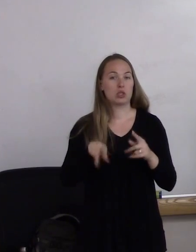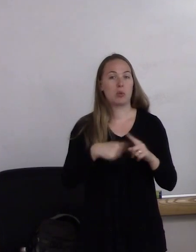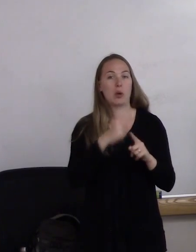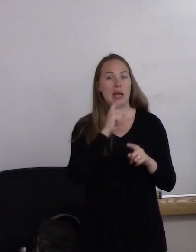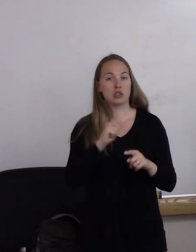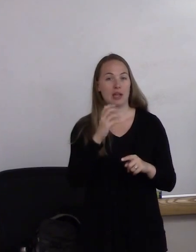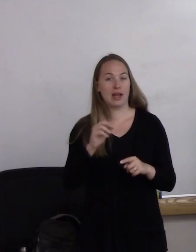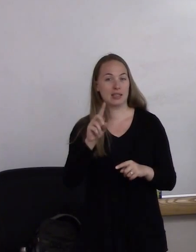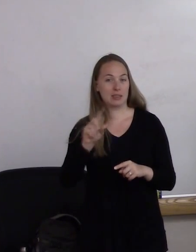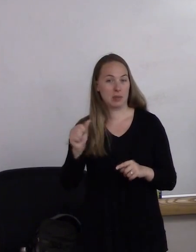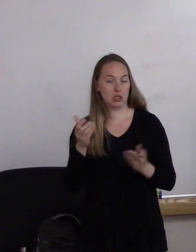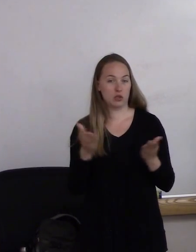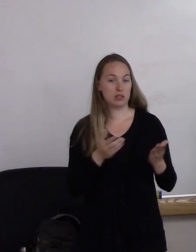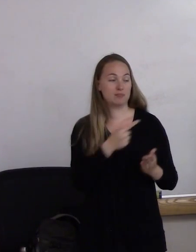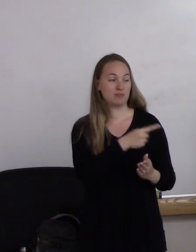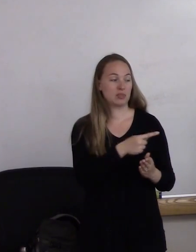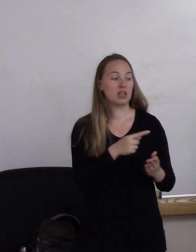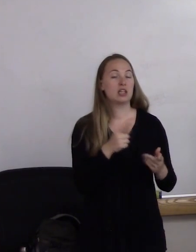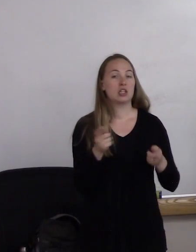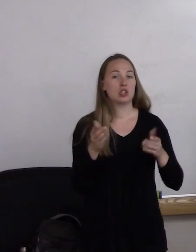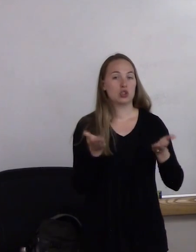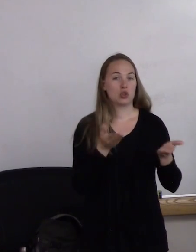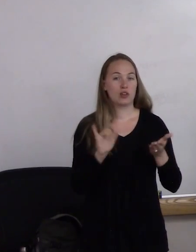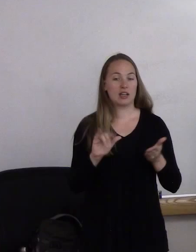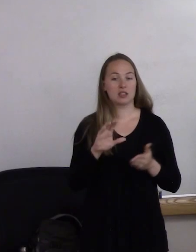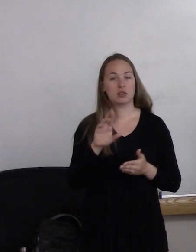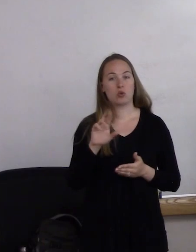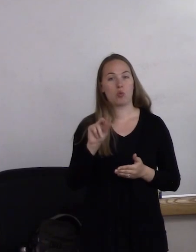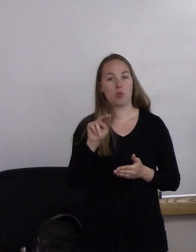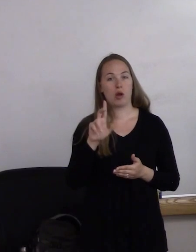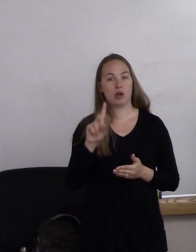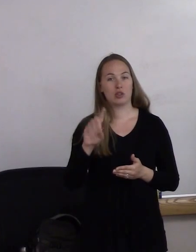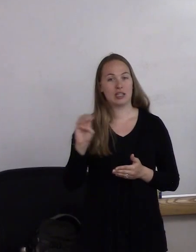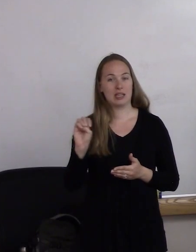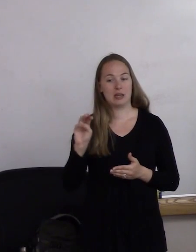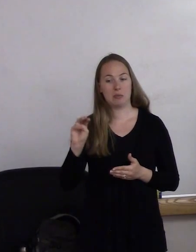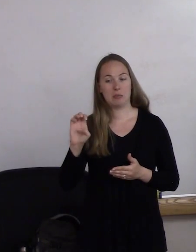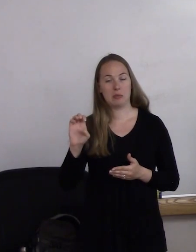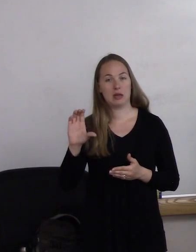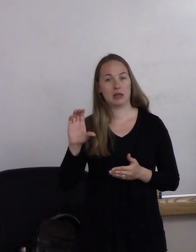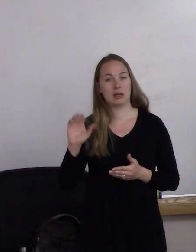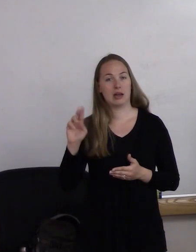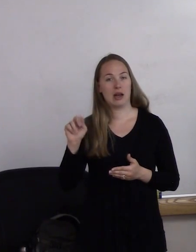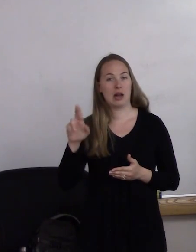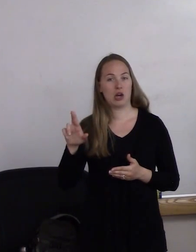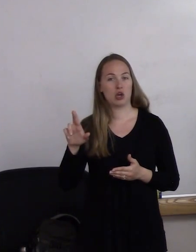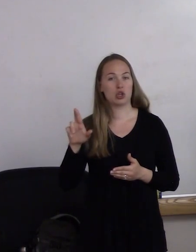Rajean has served as a Ronald E. McNair scholar, a Hartford Foundation doctoral fellow,